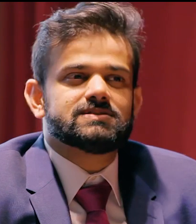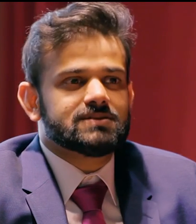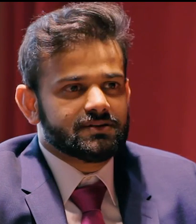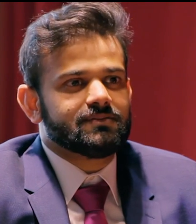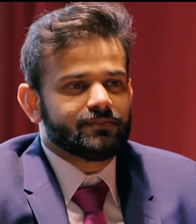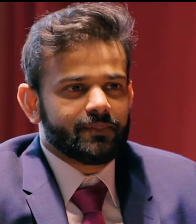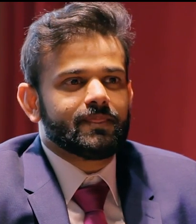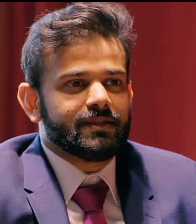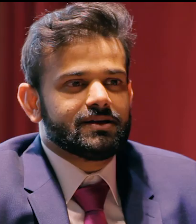Nice.